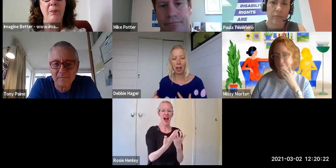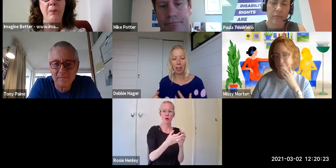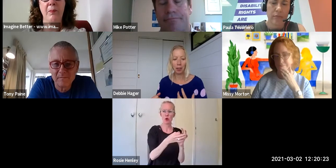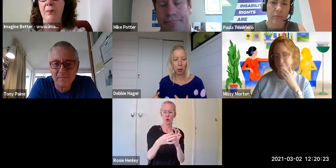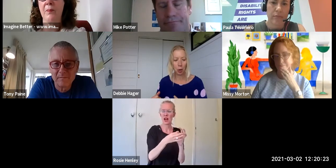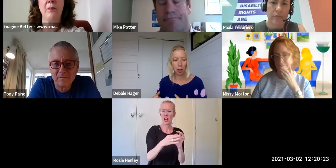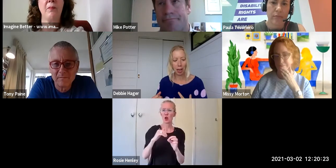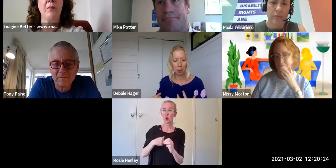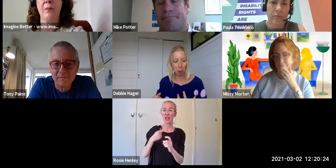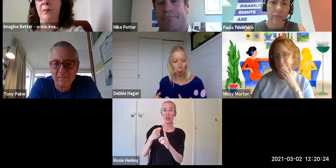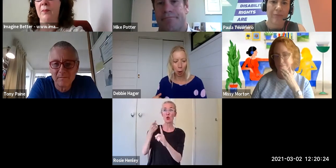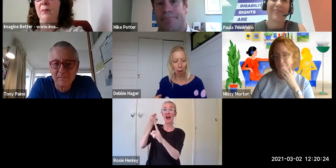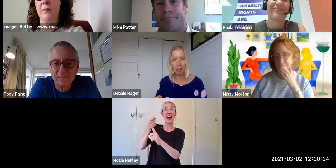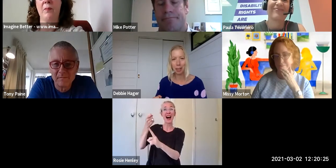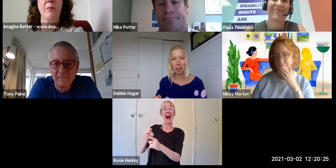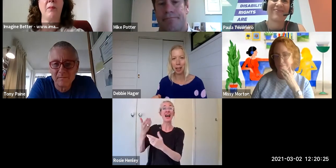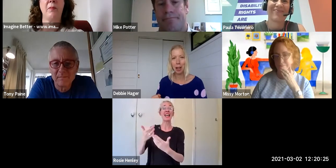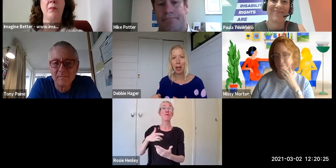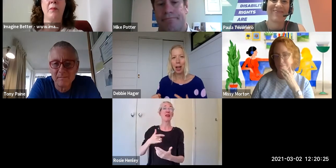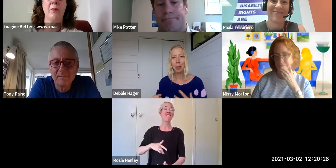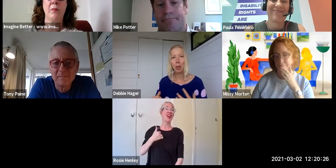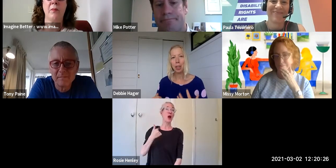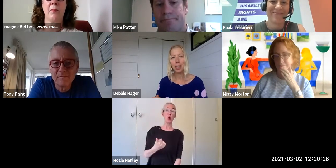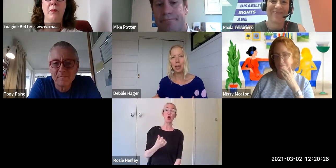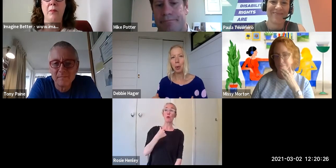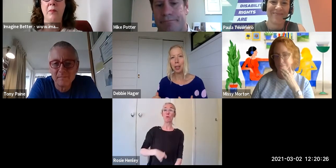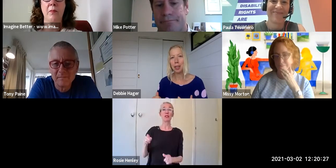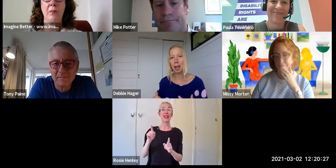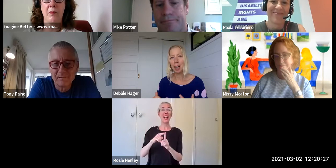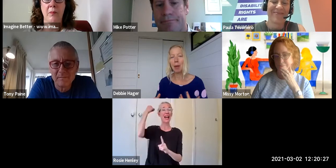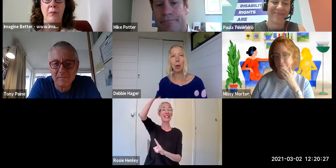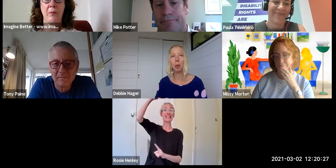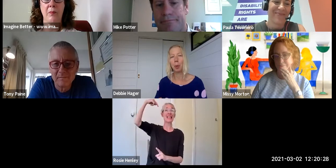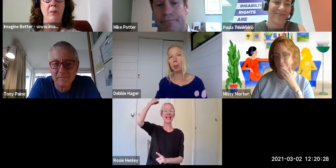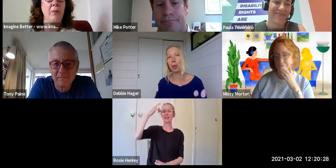and to feel good, and to be praised, and what she said was 'I can't work with people